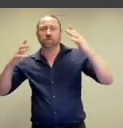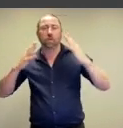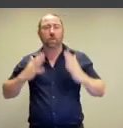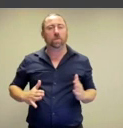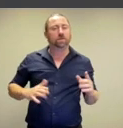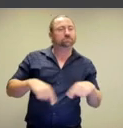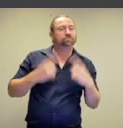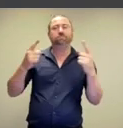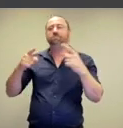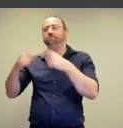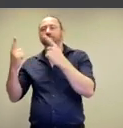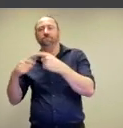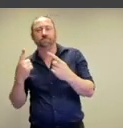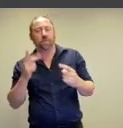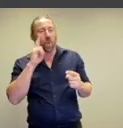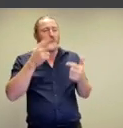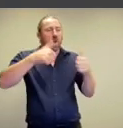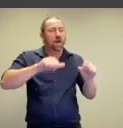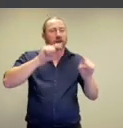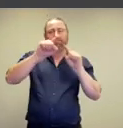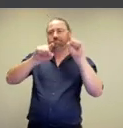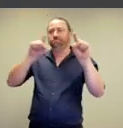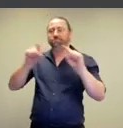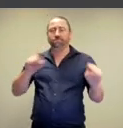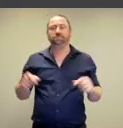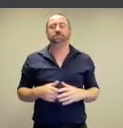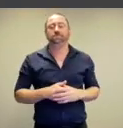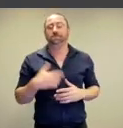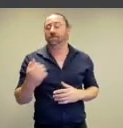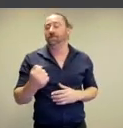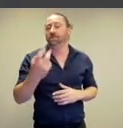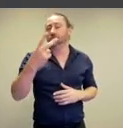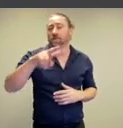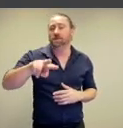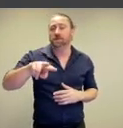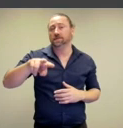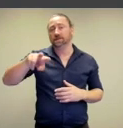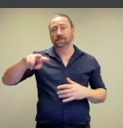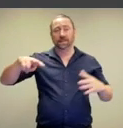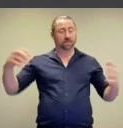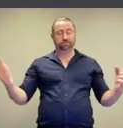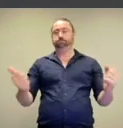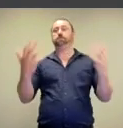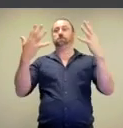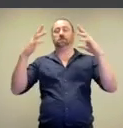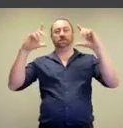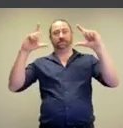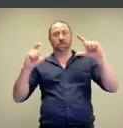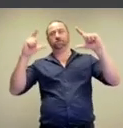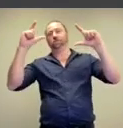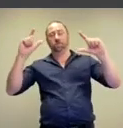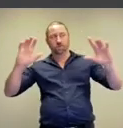of diverse human shapes and human forms,